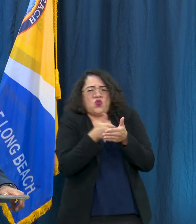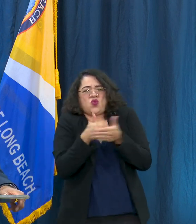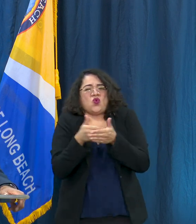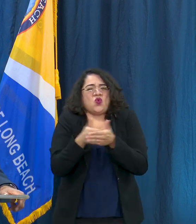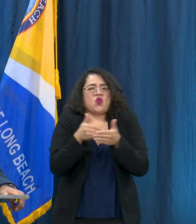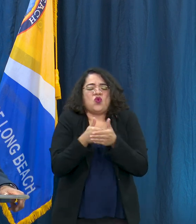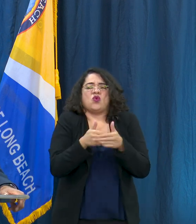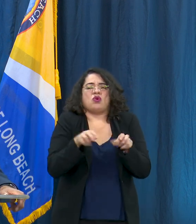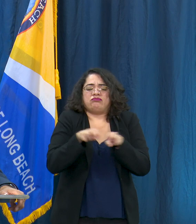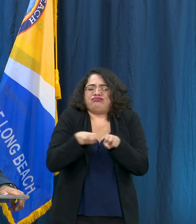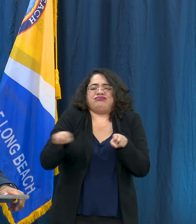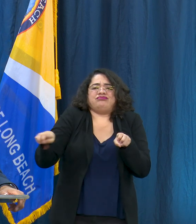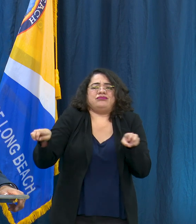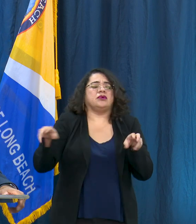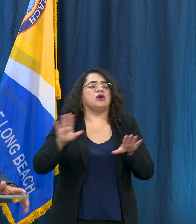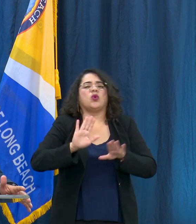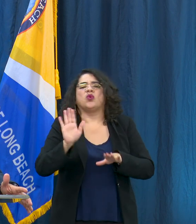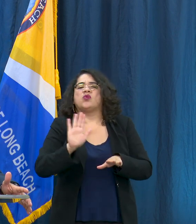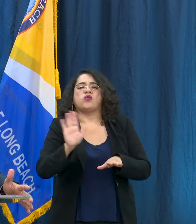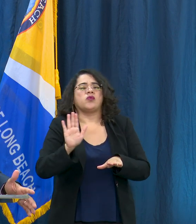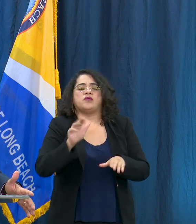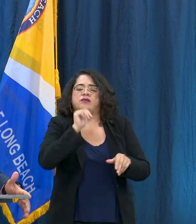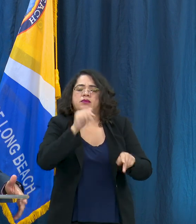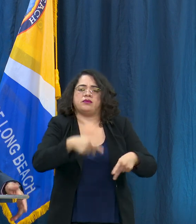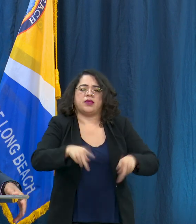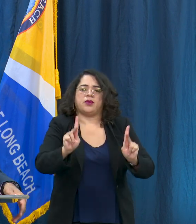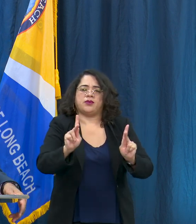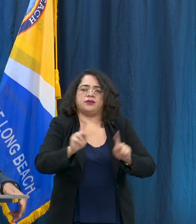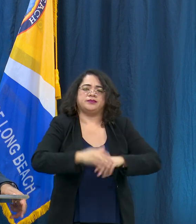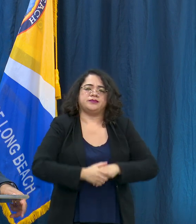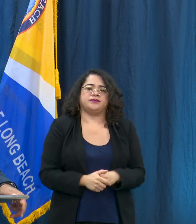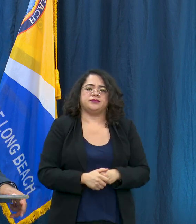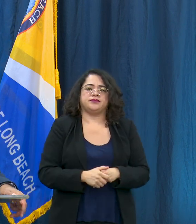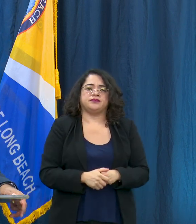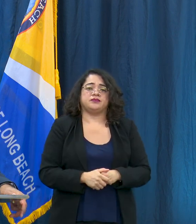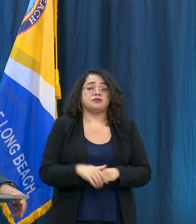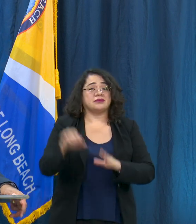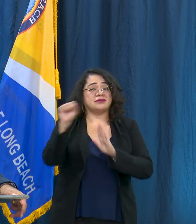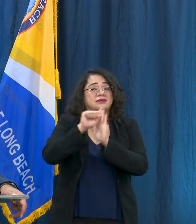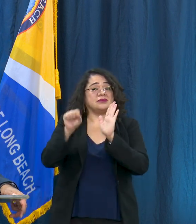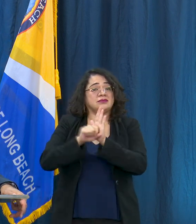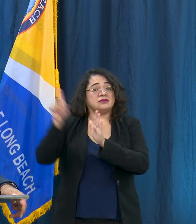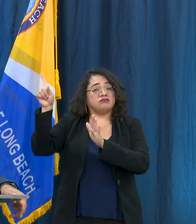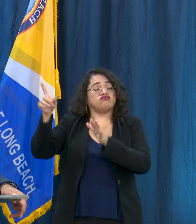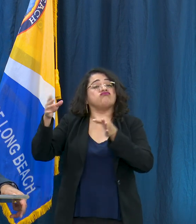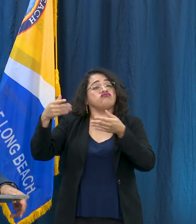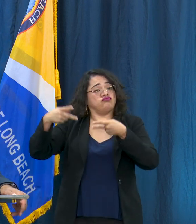so I just want to remind people that just because the state says you can